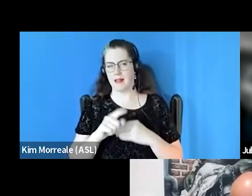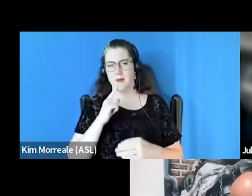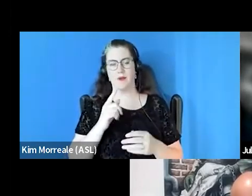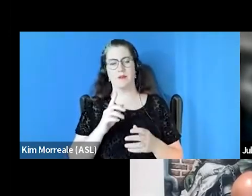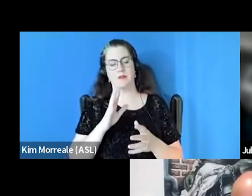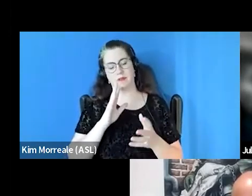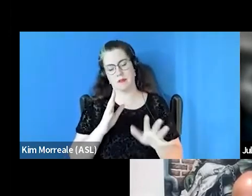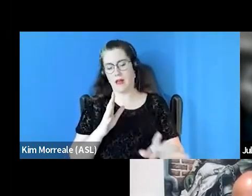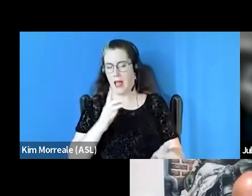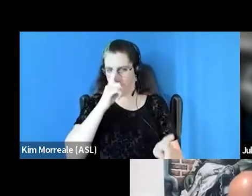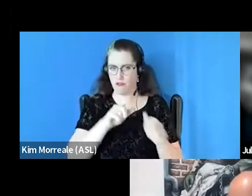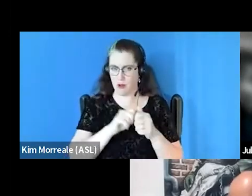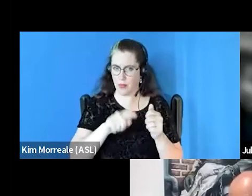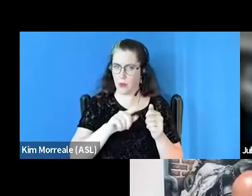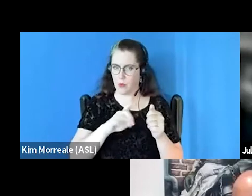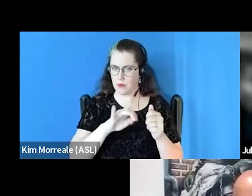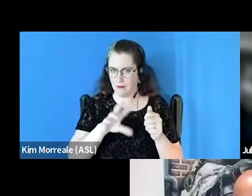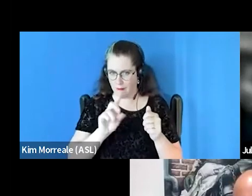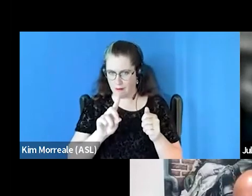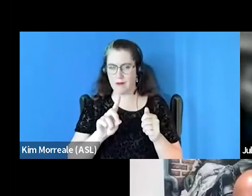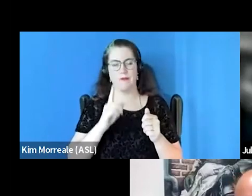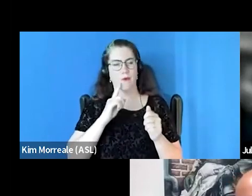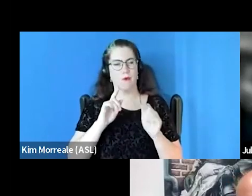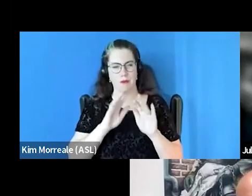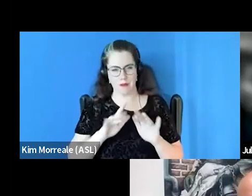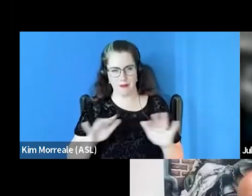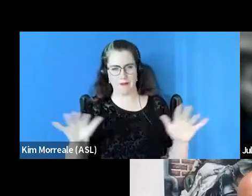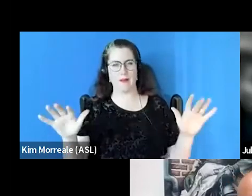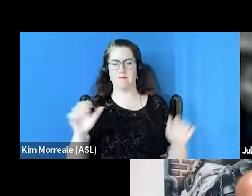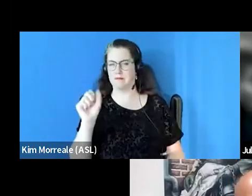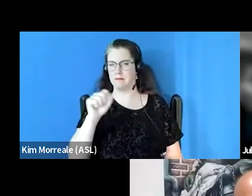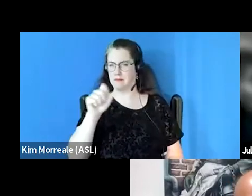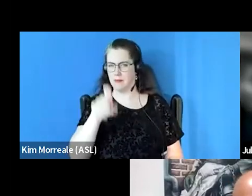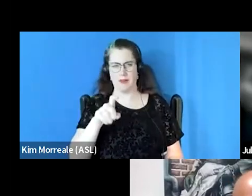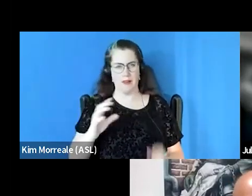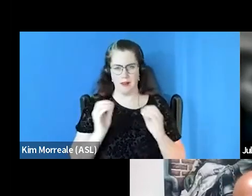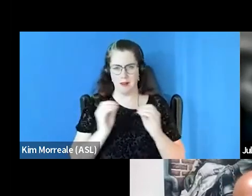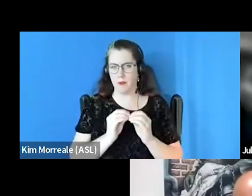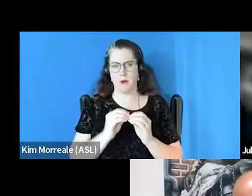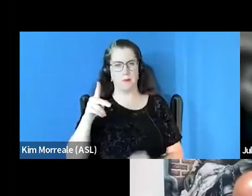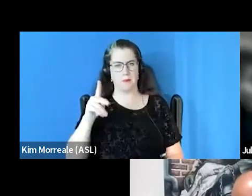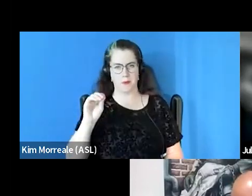and I do agree with you Donald, in terms of diversifying, we need more people of color that represent the people